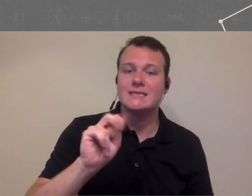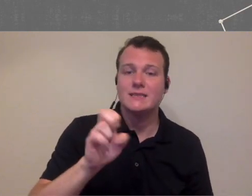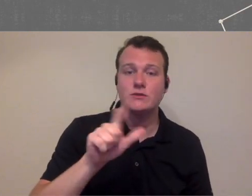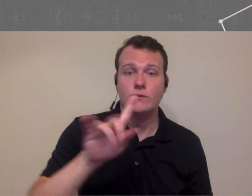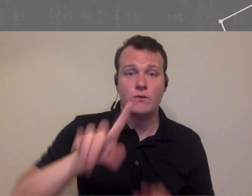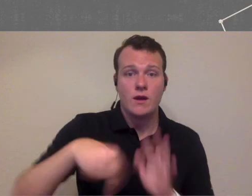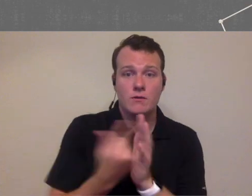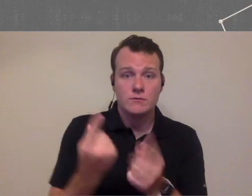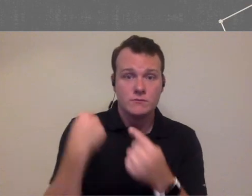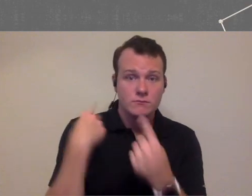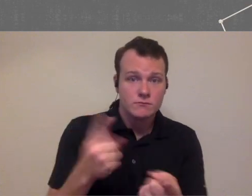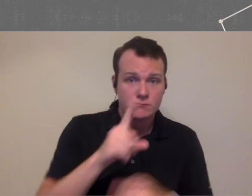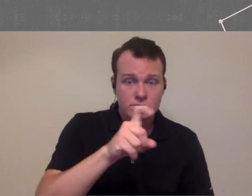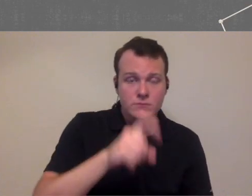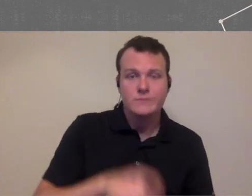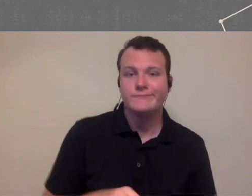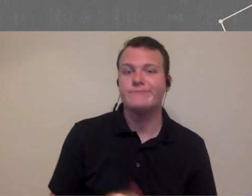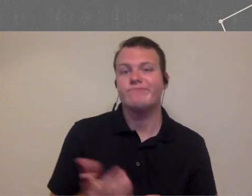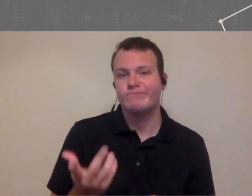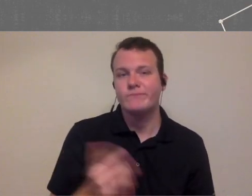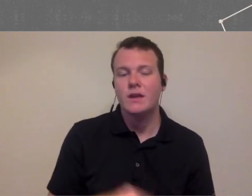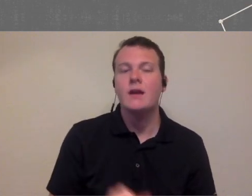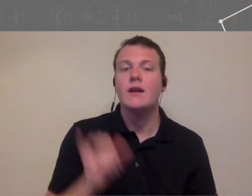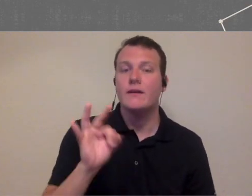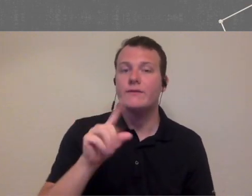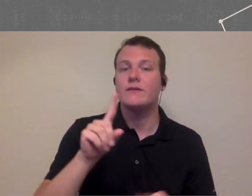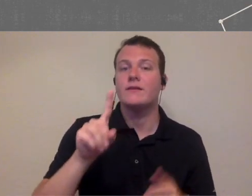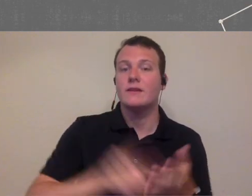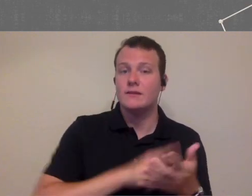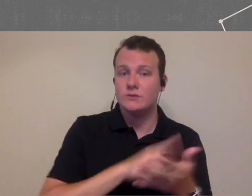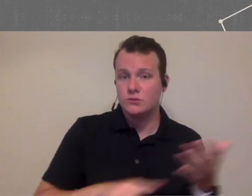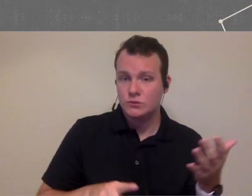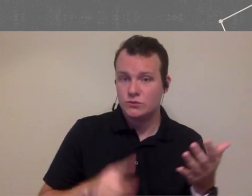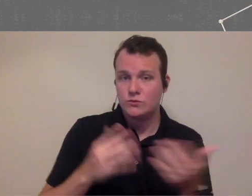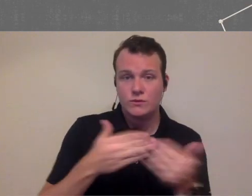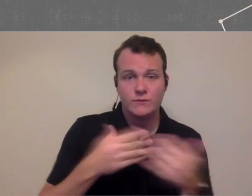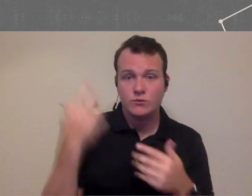if they are going to cancel for some reason you can work your work to get